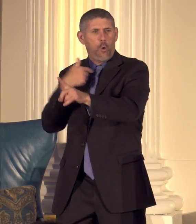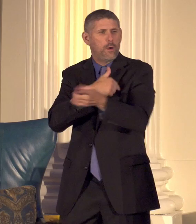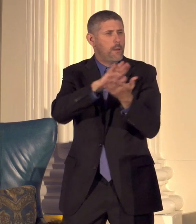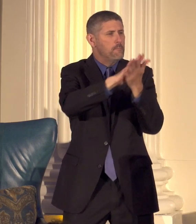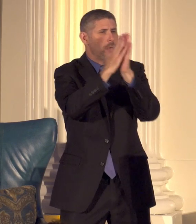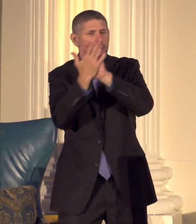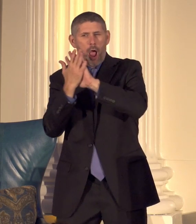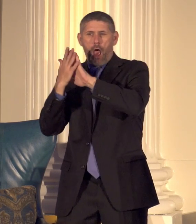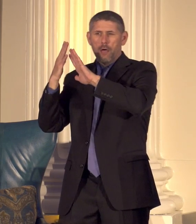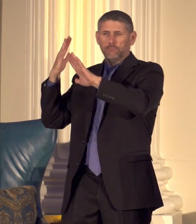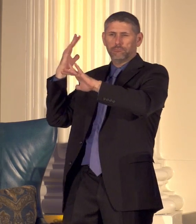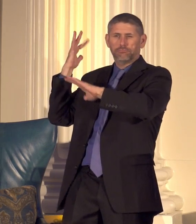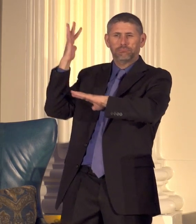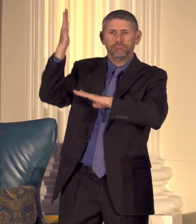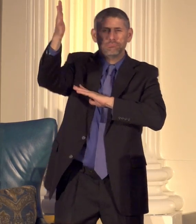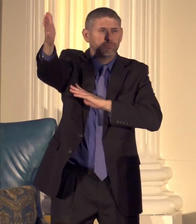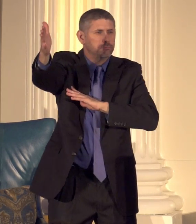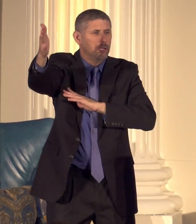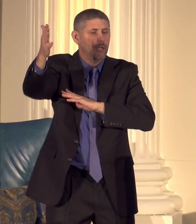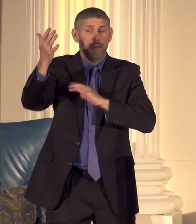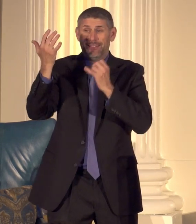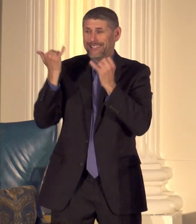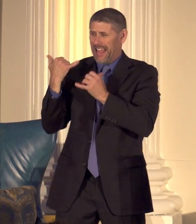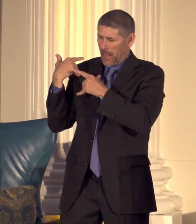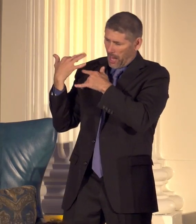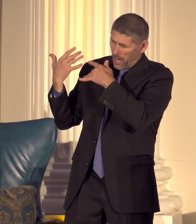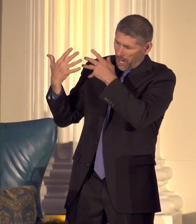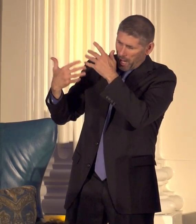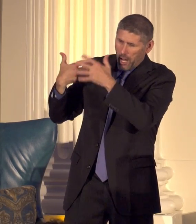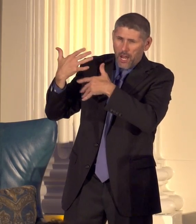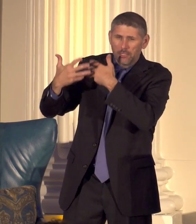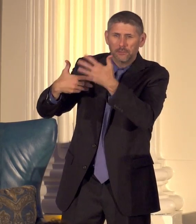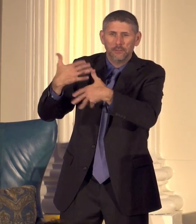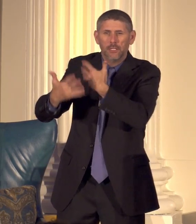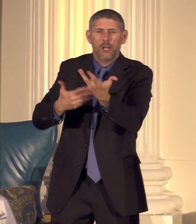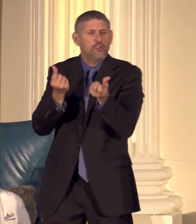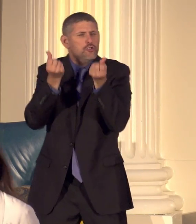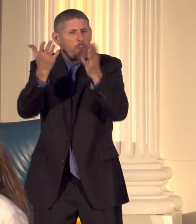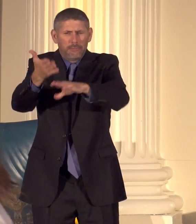have passed away but there's so much that we progress that's been made but so